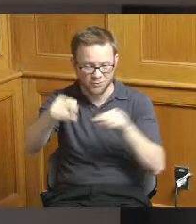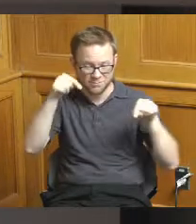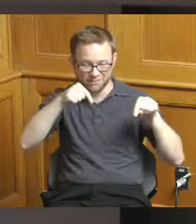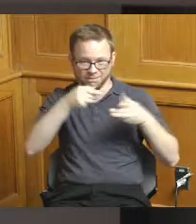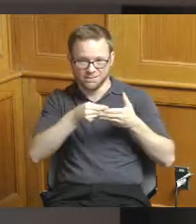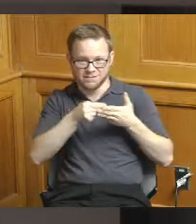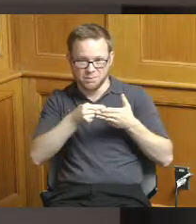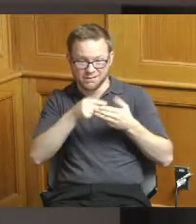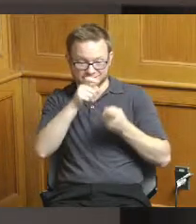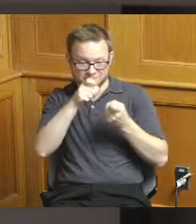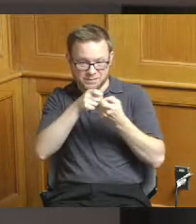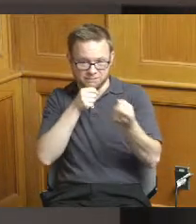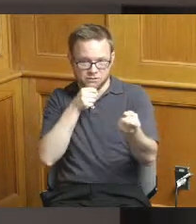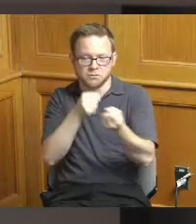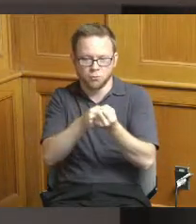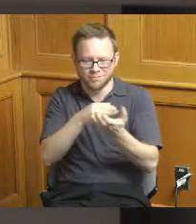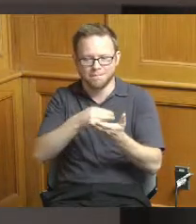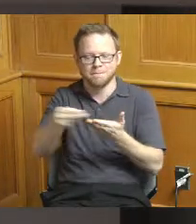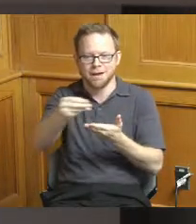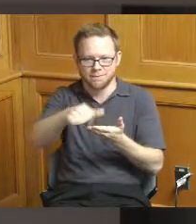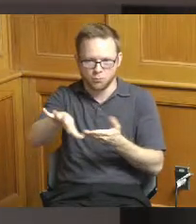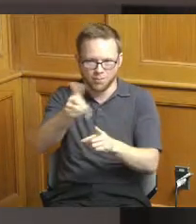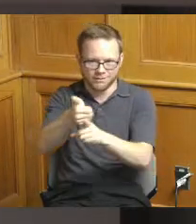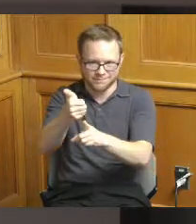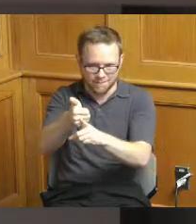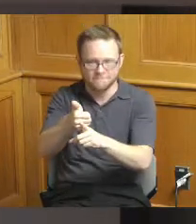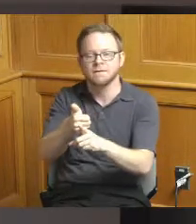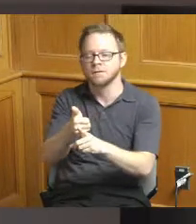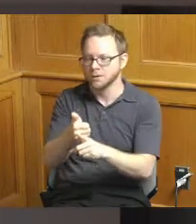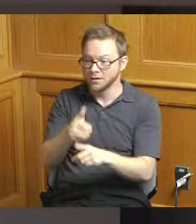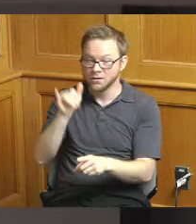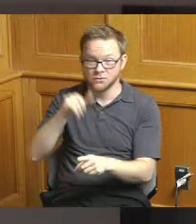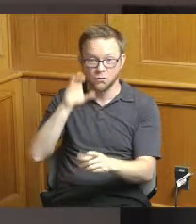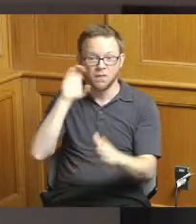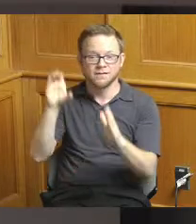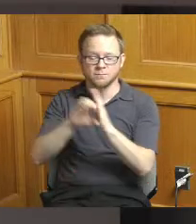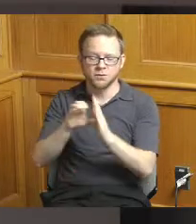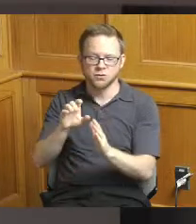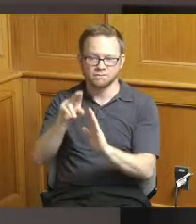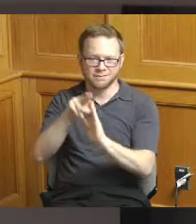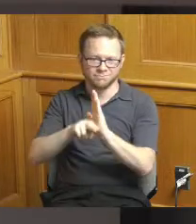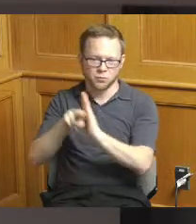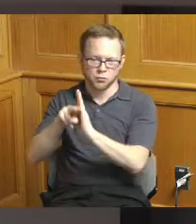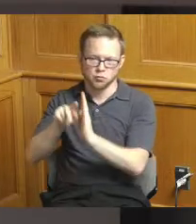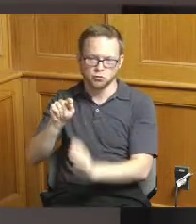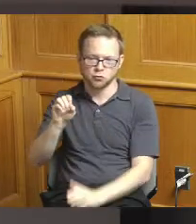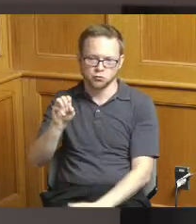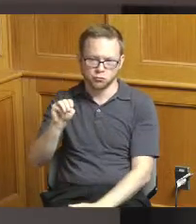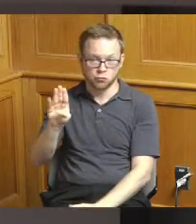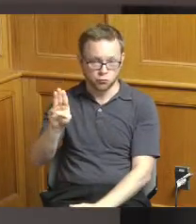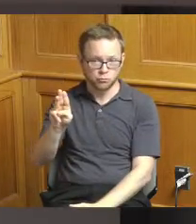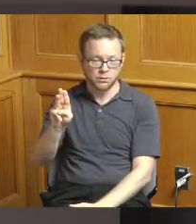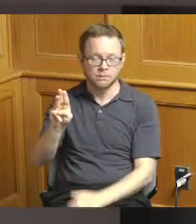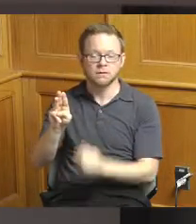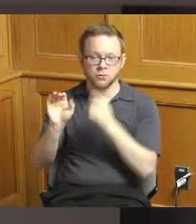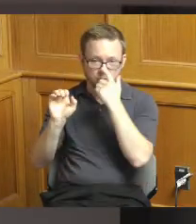so you see here is an image of the site that tombs site kind of towards the north the riverfront down